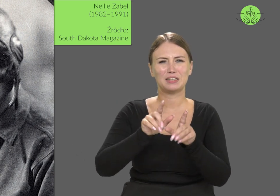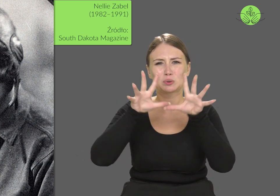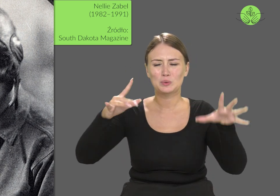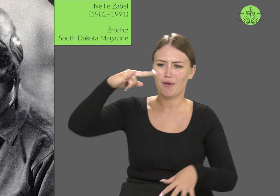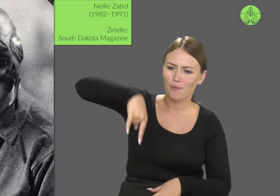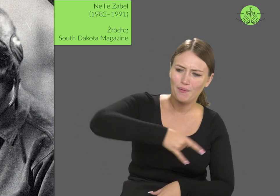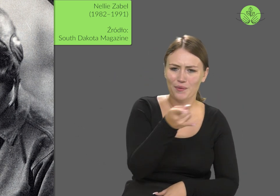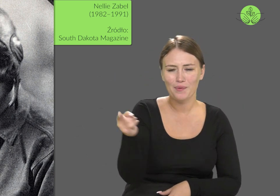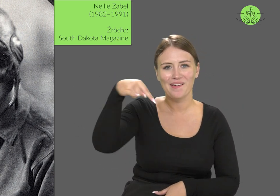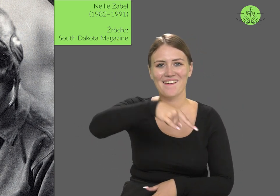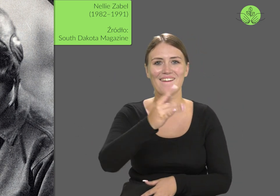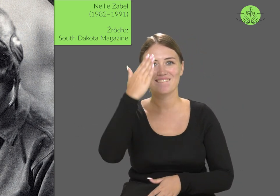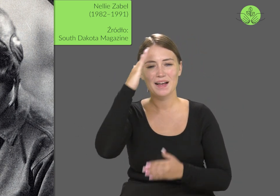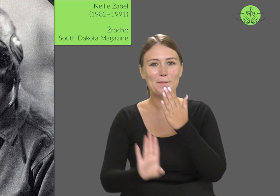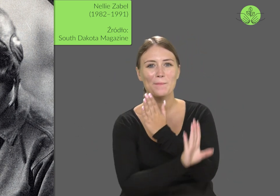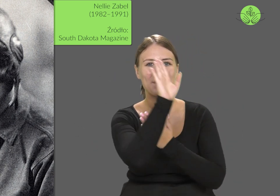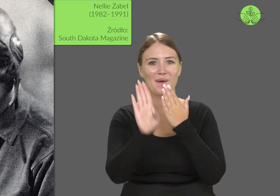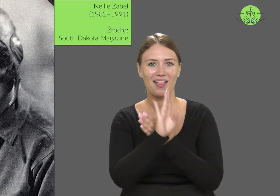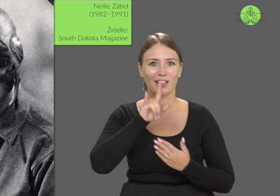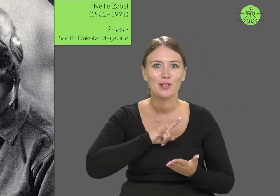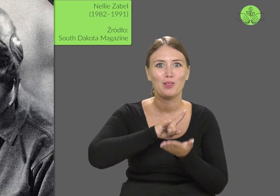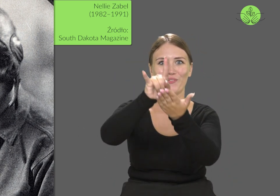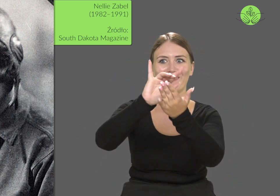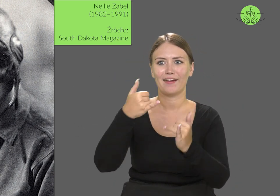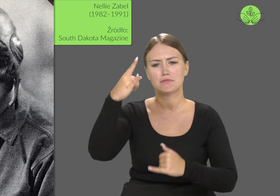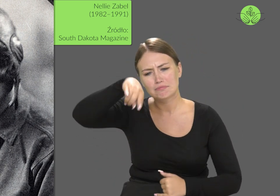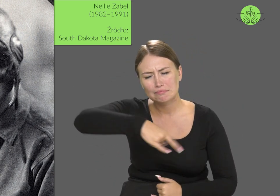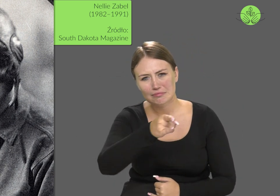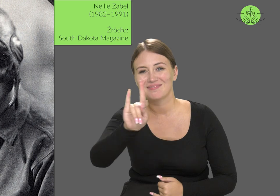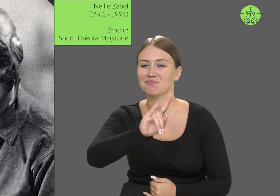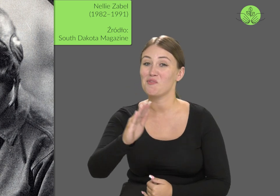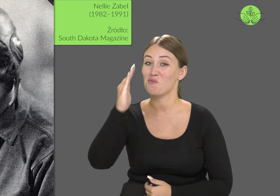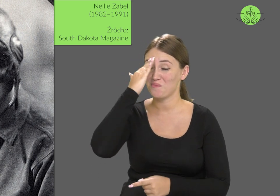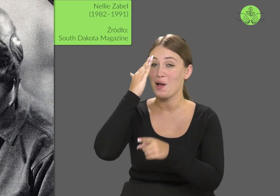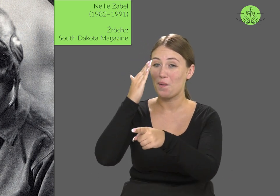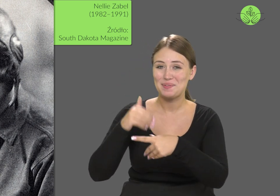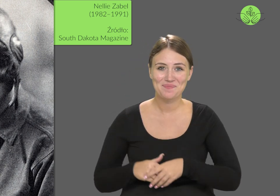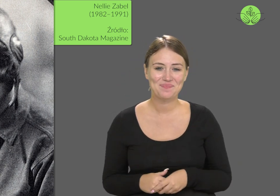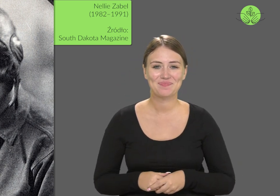performed impressive and daring aerobatics during airshows.